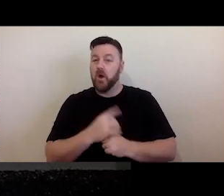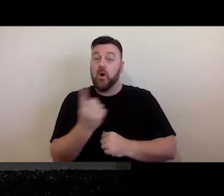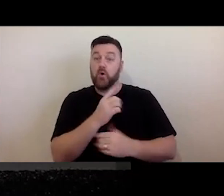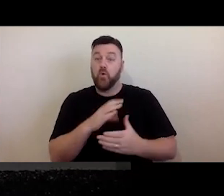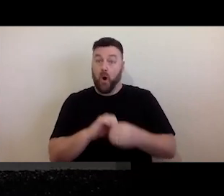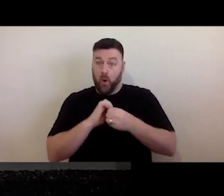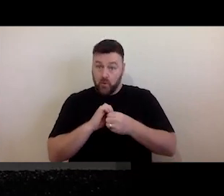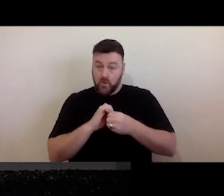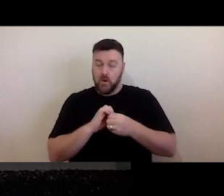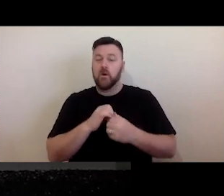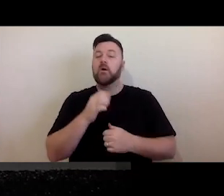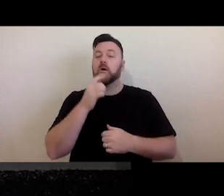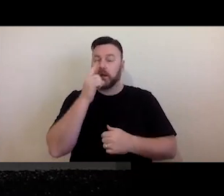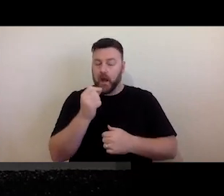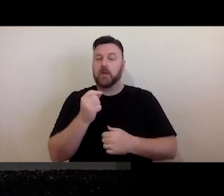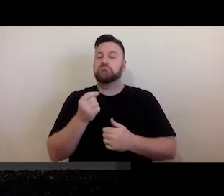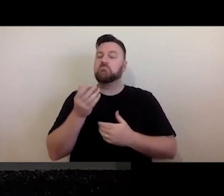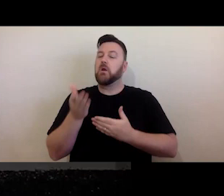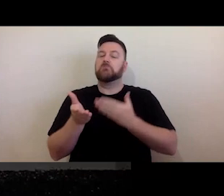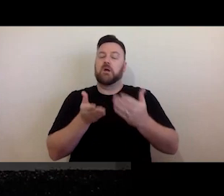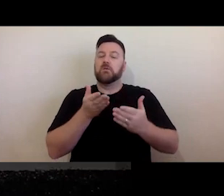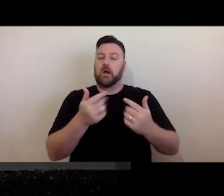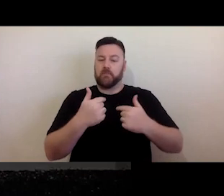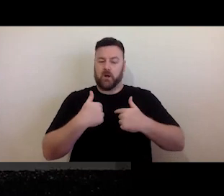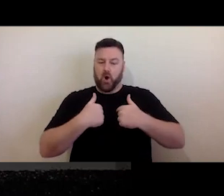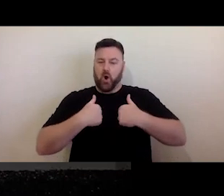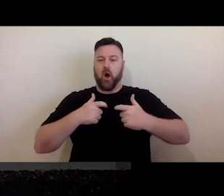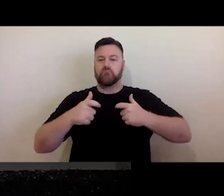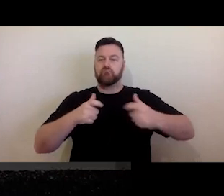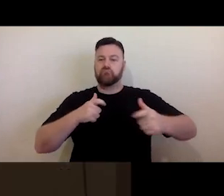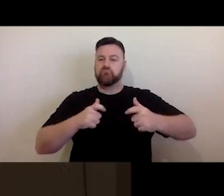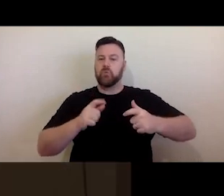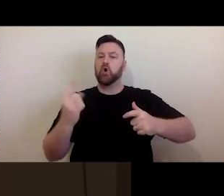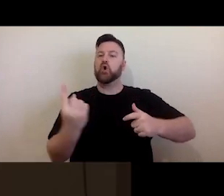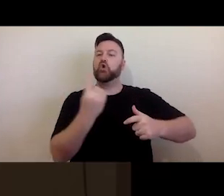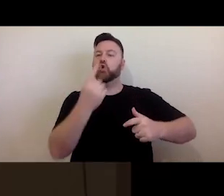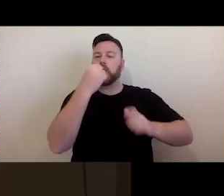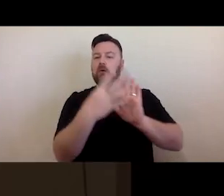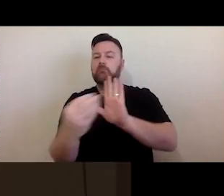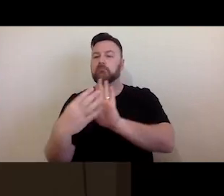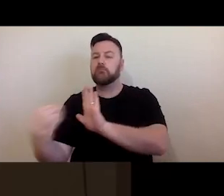rights that give them the exclusive control of those uses. The other